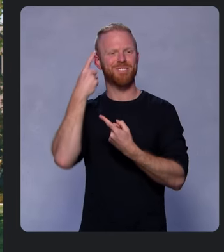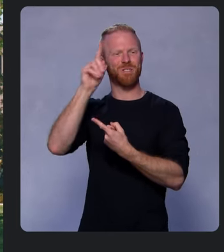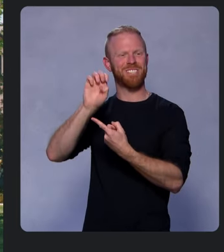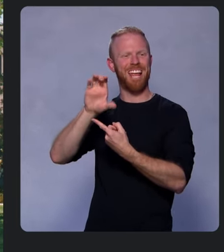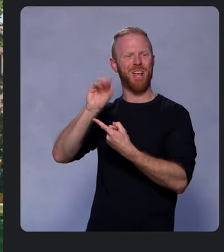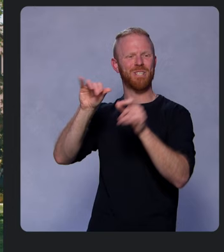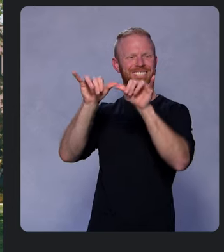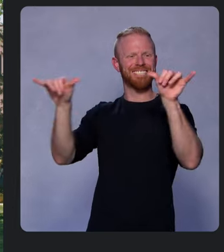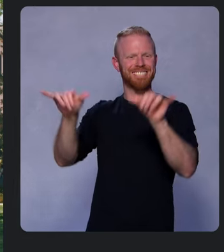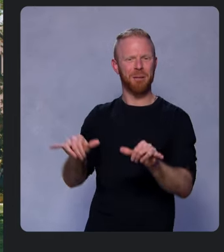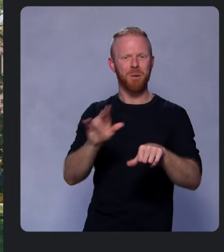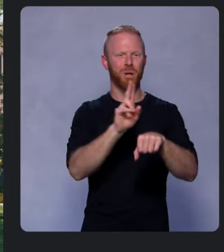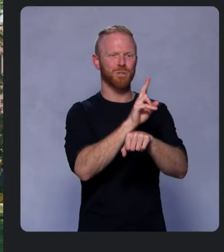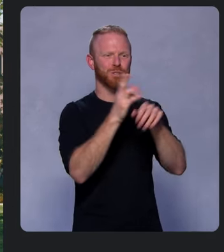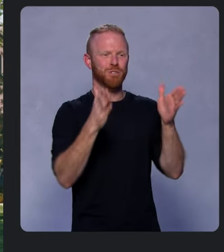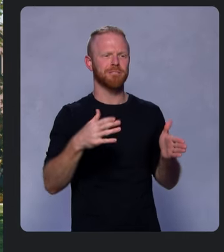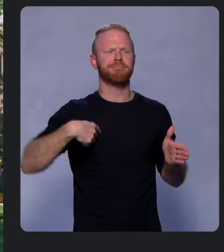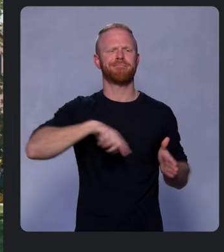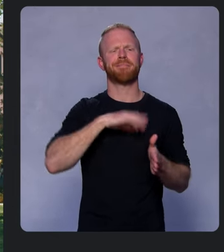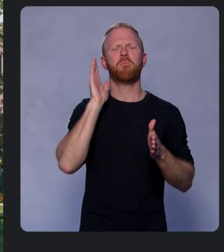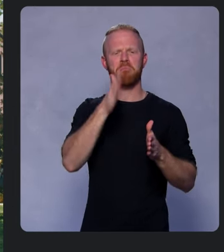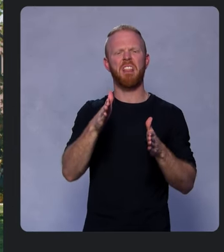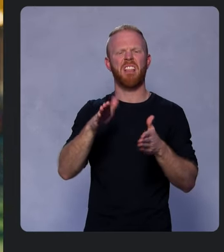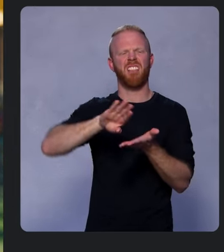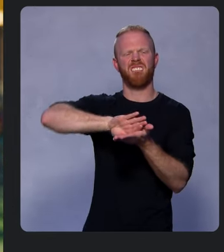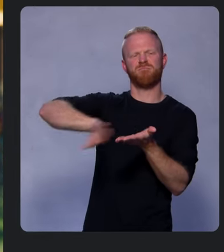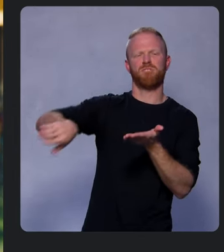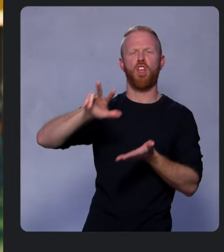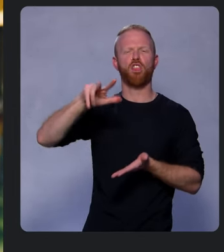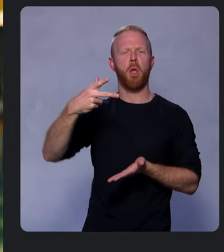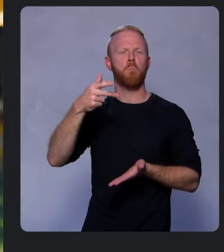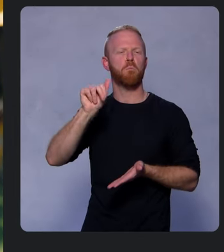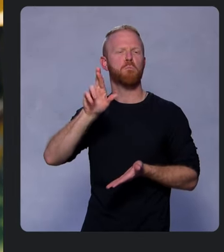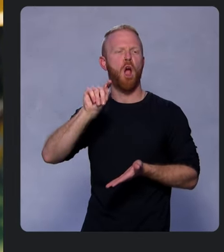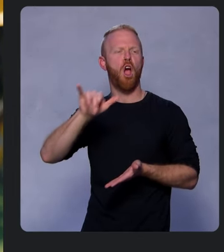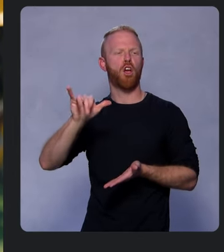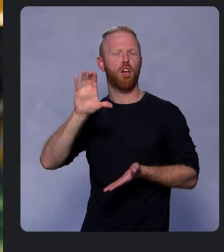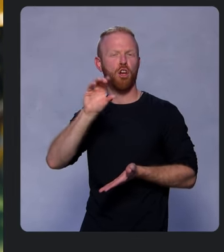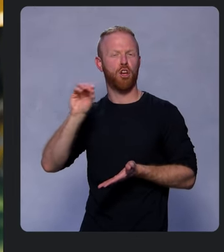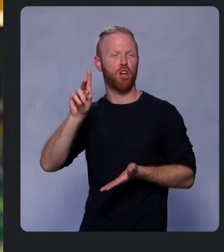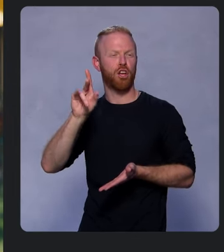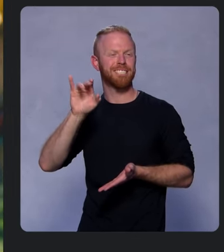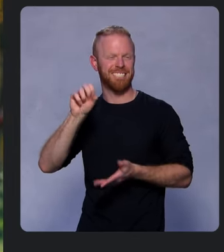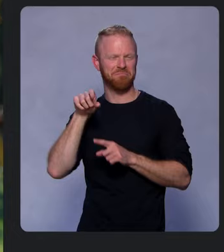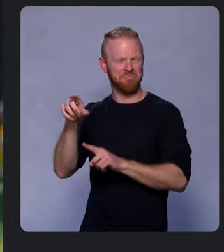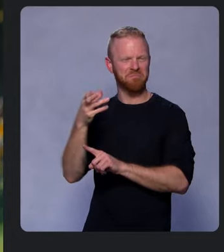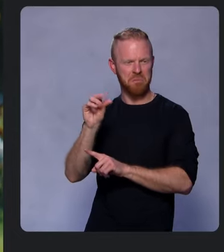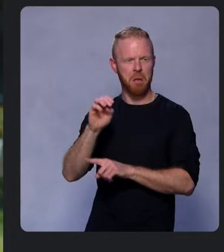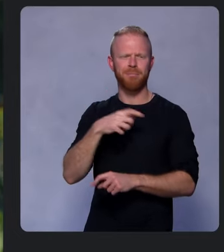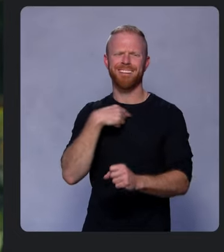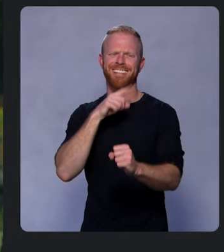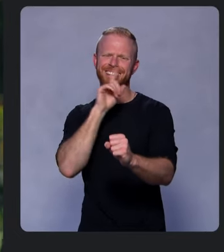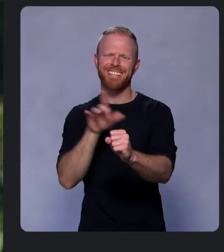we plan to phase out third-party cookies in Chrome. We're committed to navigating this transition responsibly.